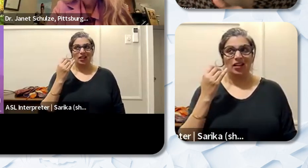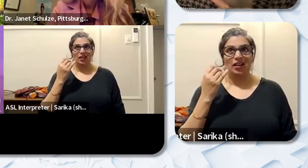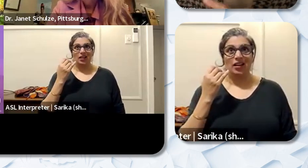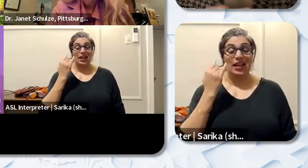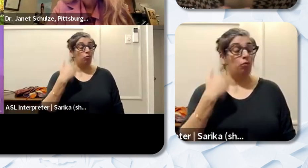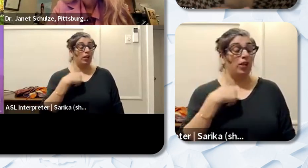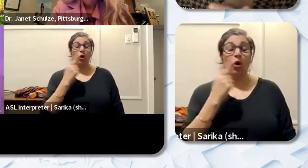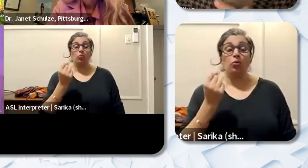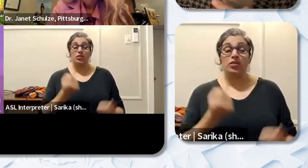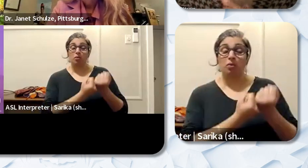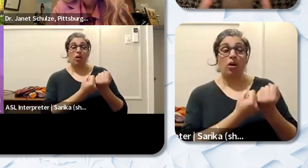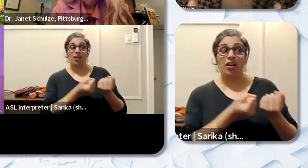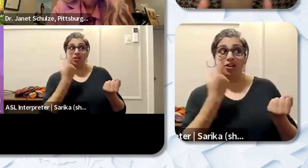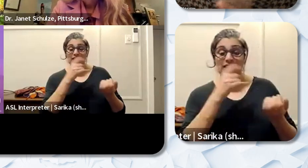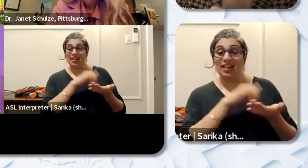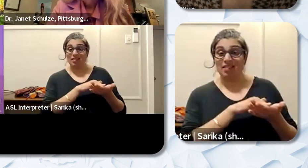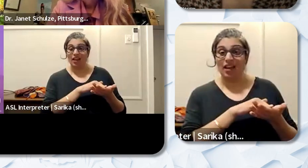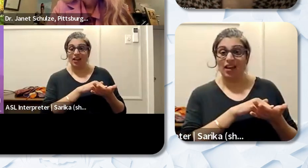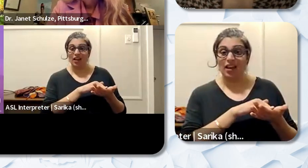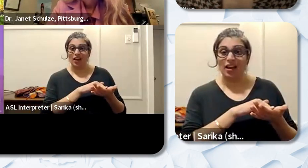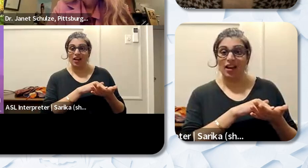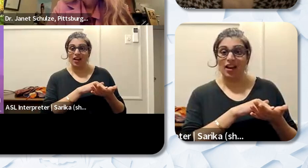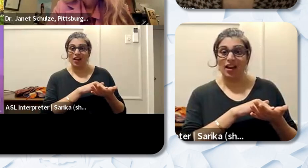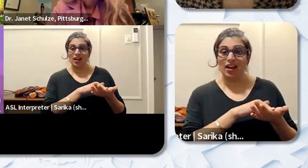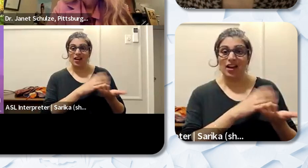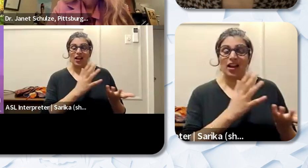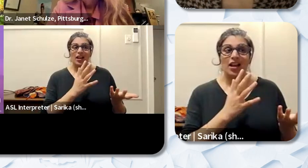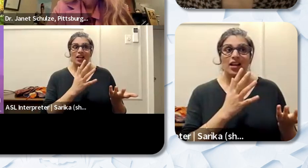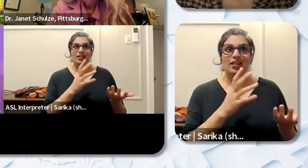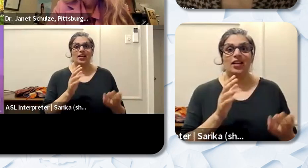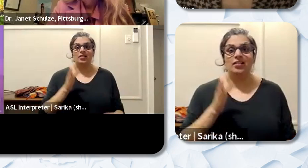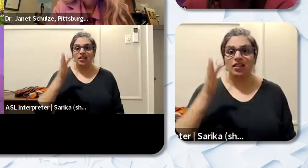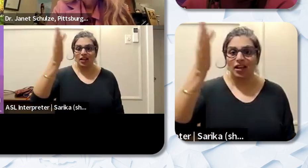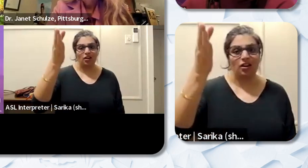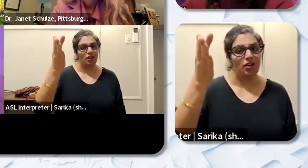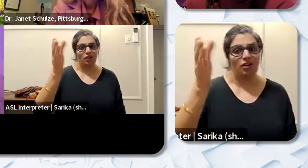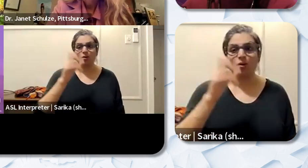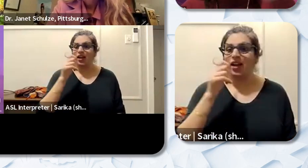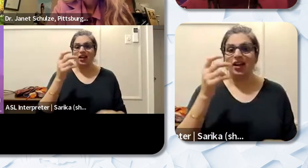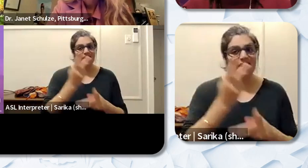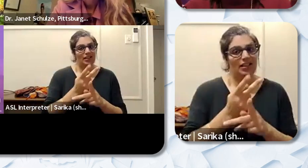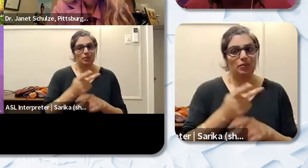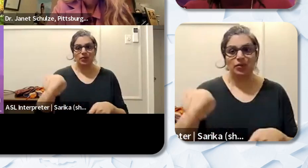supportive or beneficial to Black educators. Dr. Jacquelyn Ollison: Hmm yes yes I I gonna